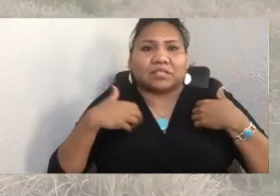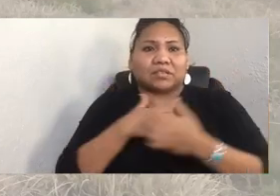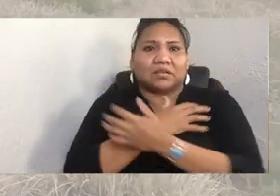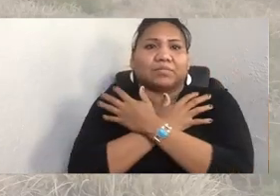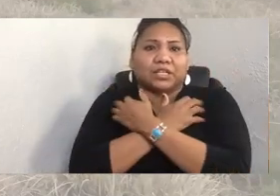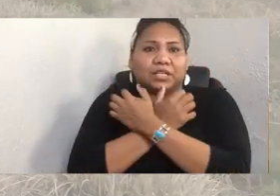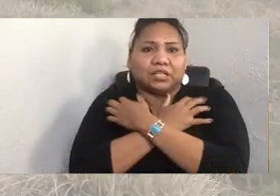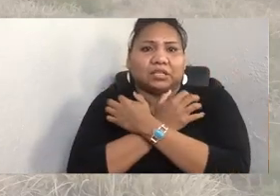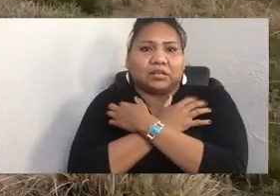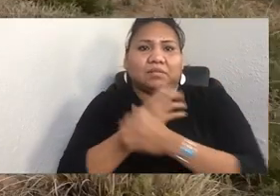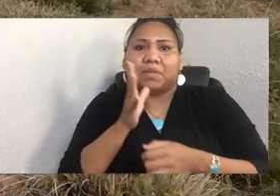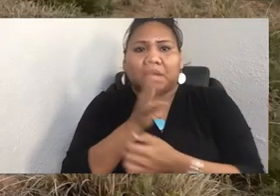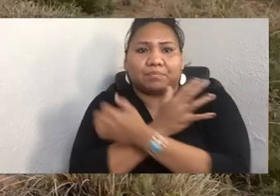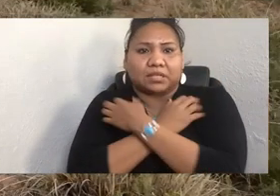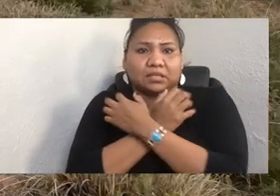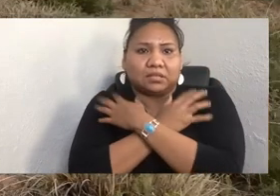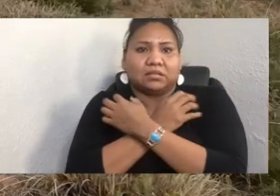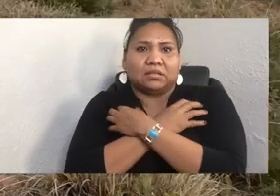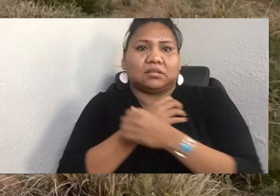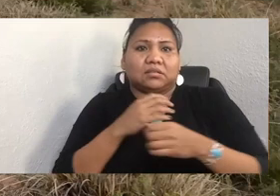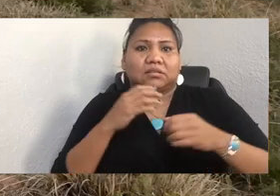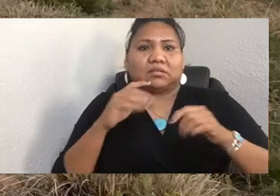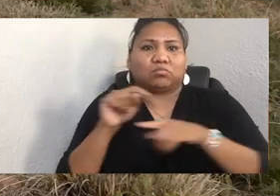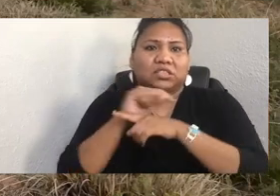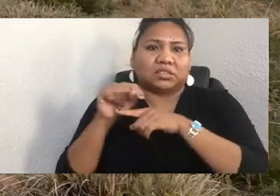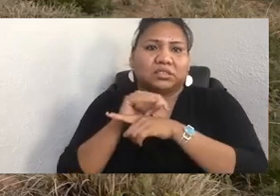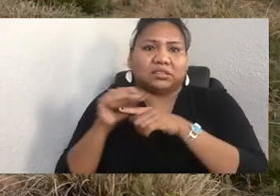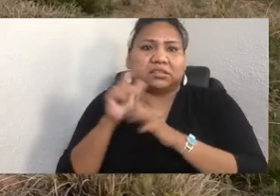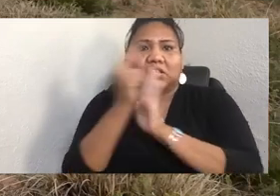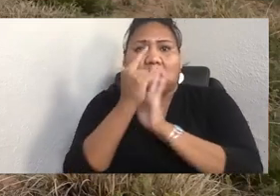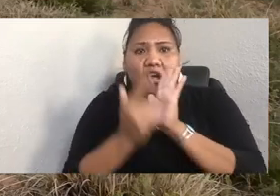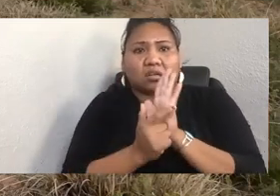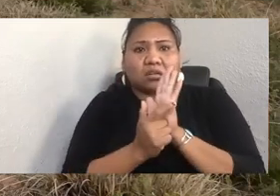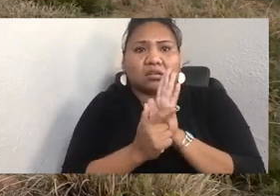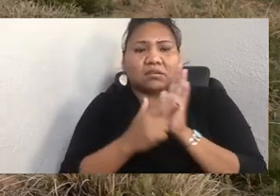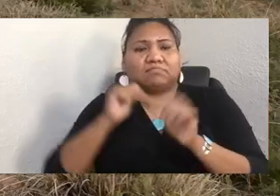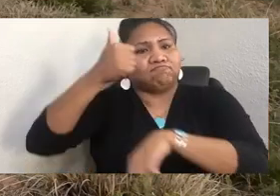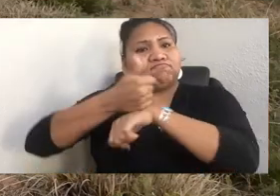She founded Ohero:kon, which means Under the Husk, a coming of age ceremony for young Haudenosaunee people.